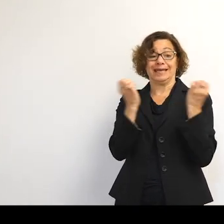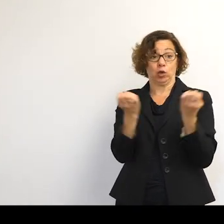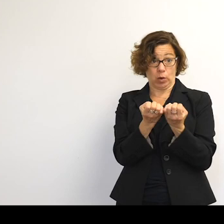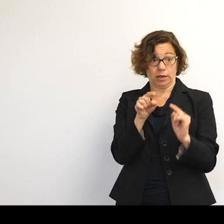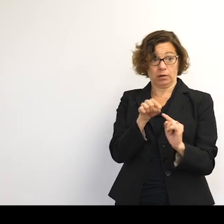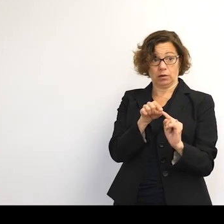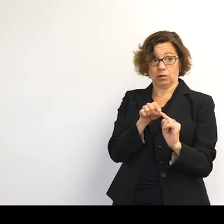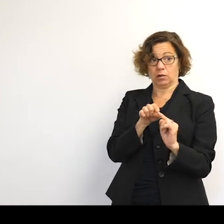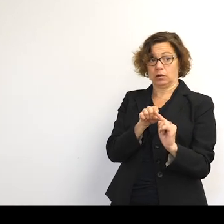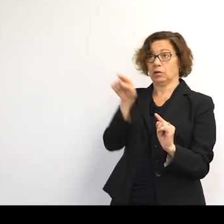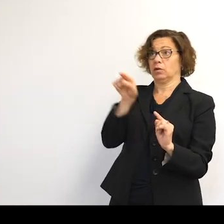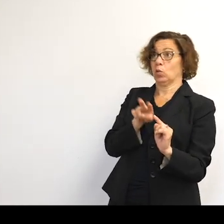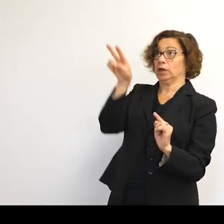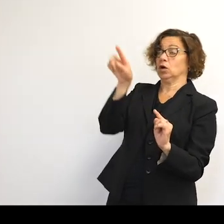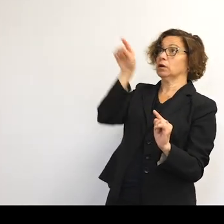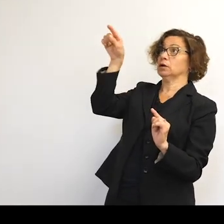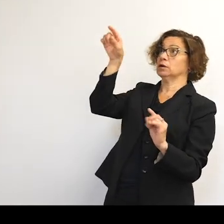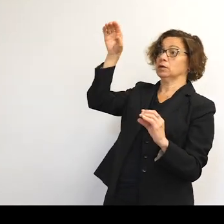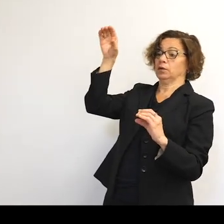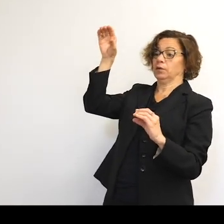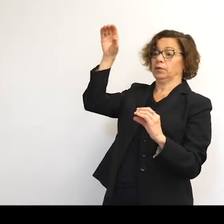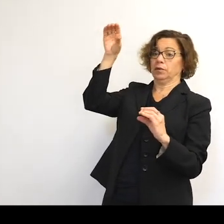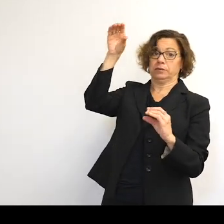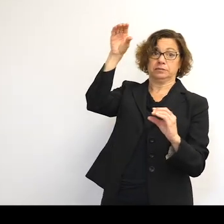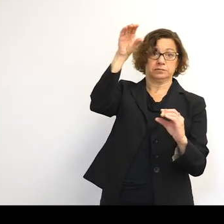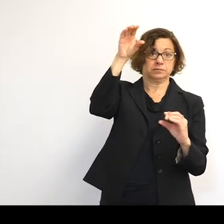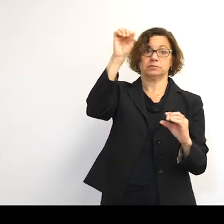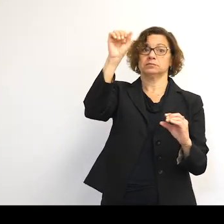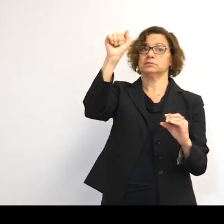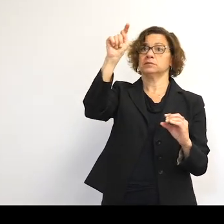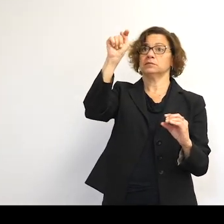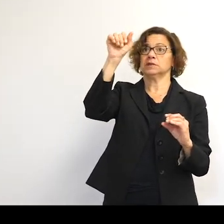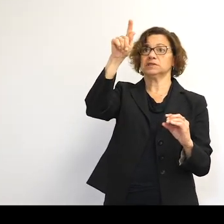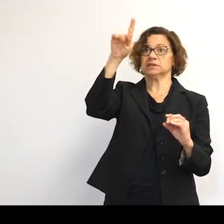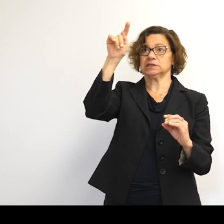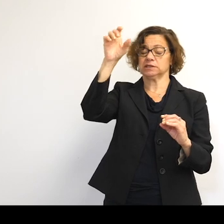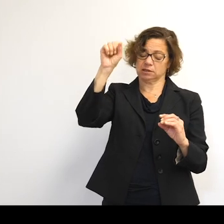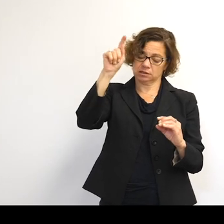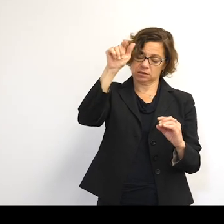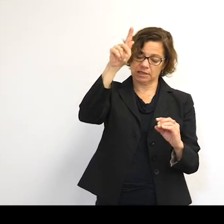it's static in the sky. So that means we can point our satellite dishes and just have them fixed, looking.